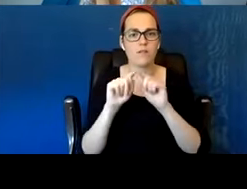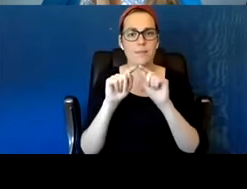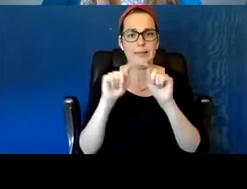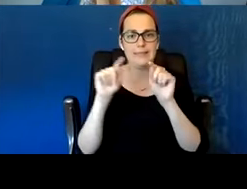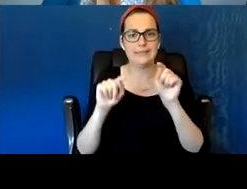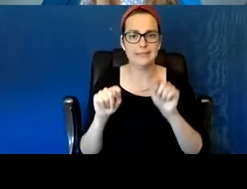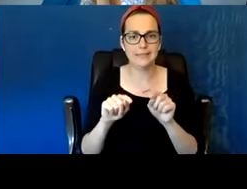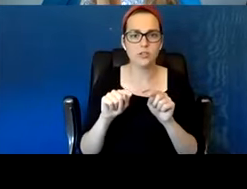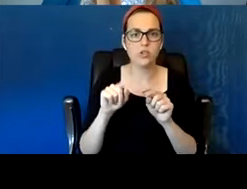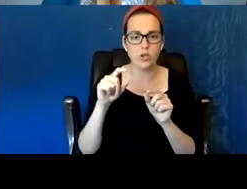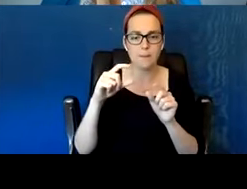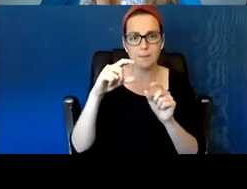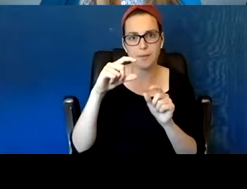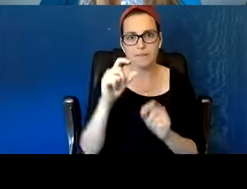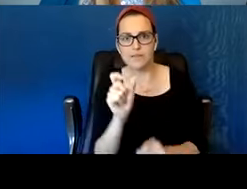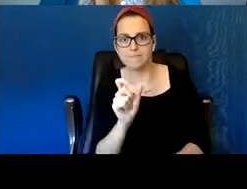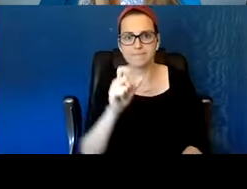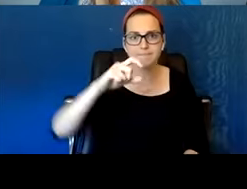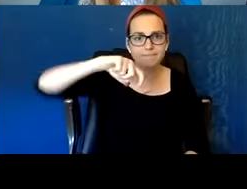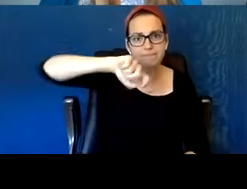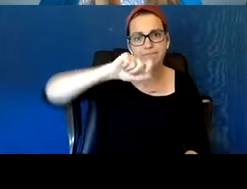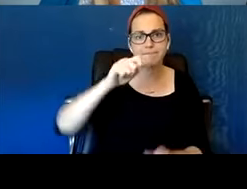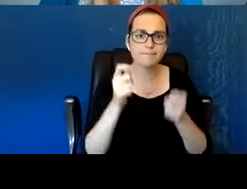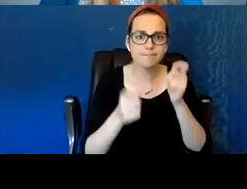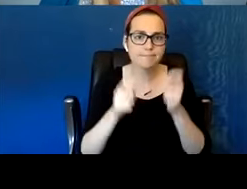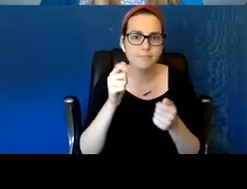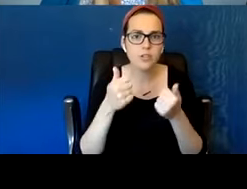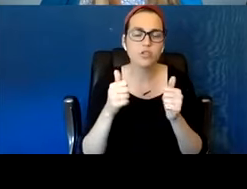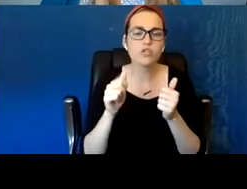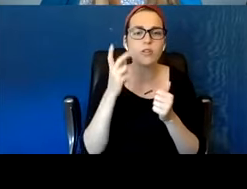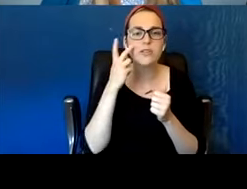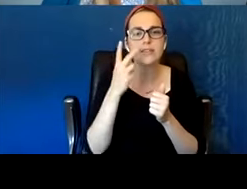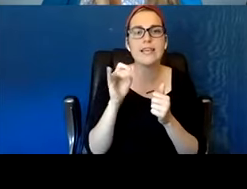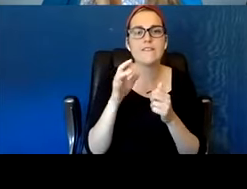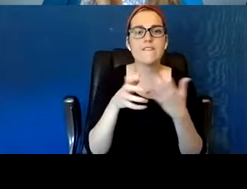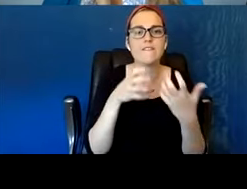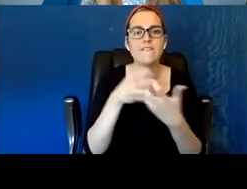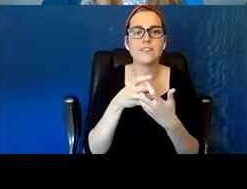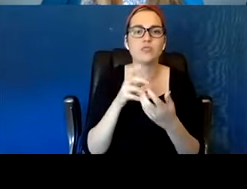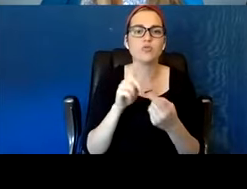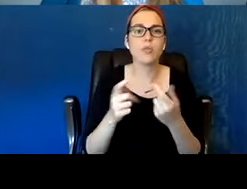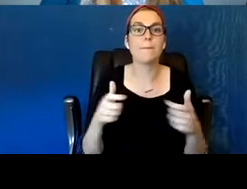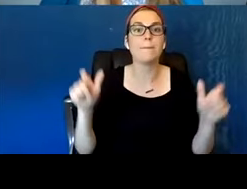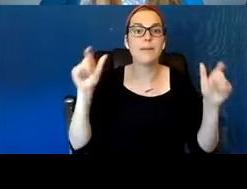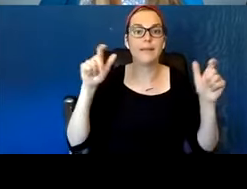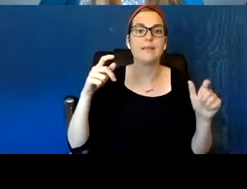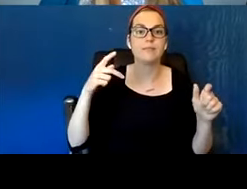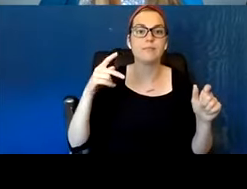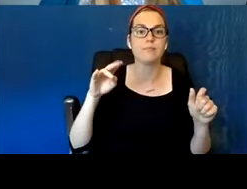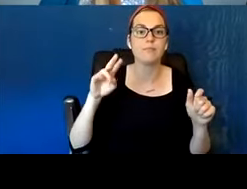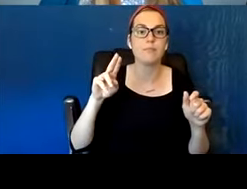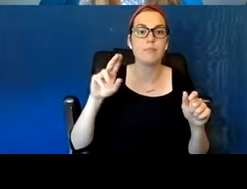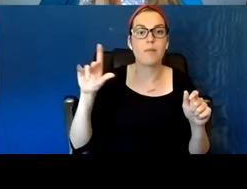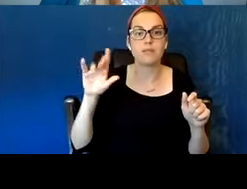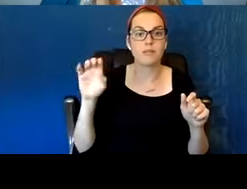turn it that way and see if it fits. You gotta keep turning the puzzle piece until it fits into the big puzzle. And that's what it's like to work with our clients